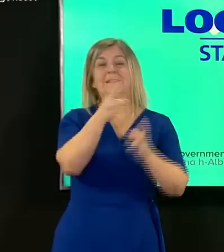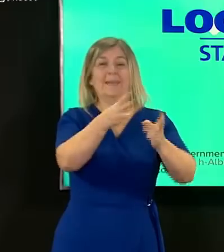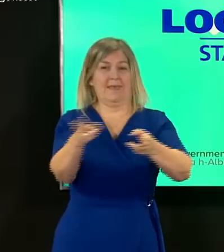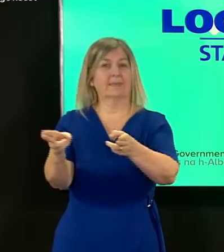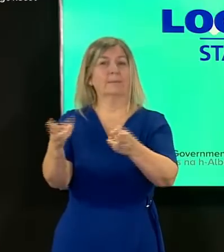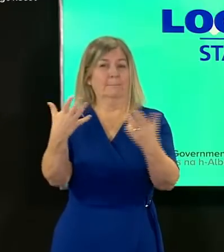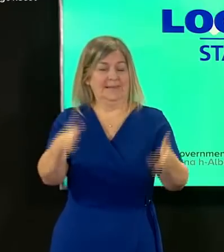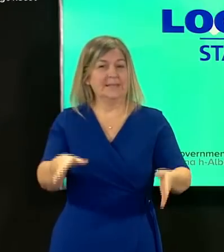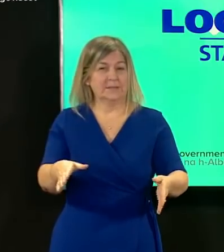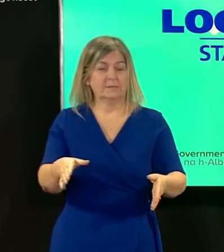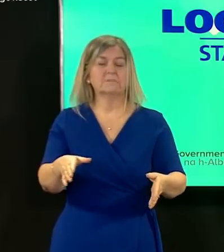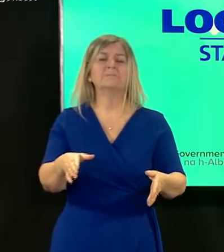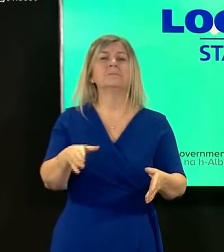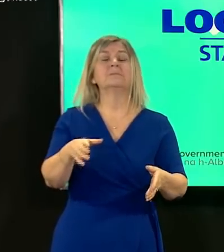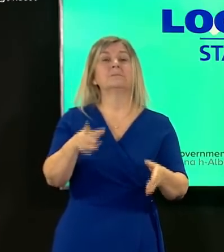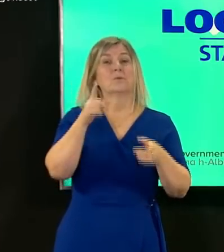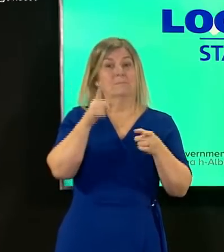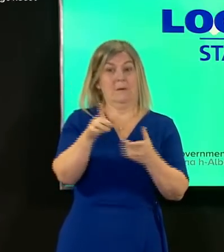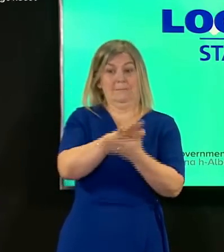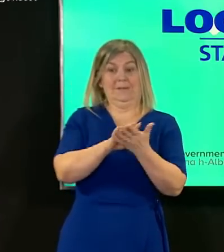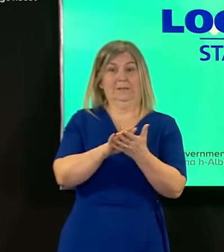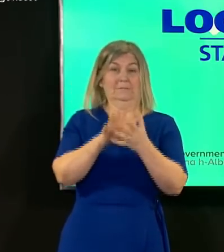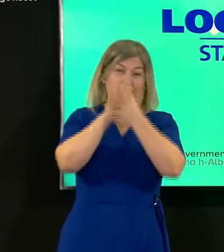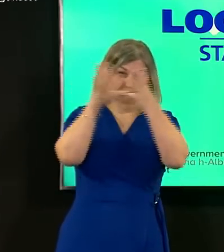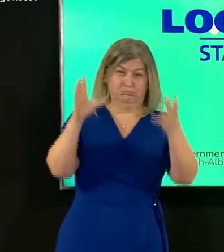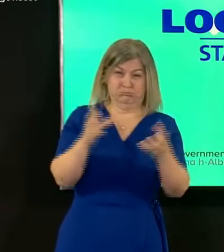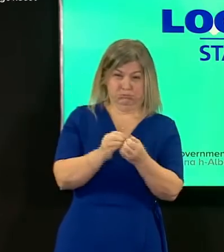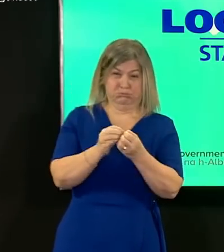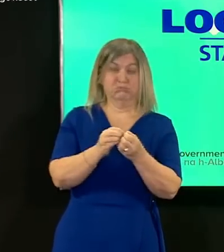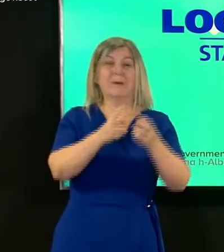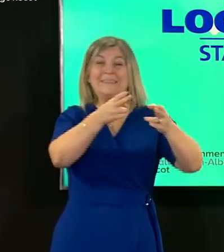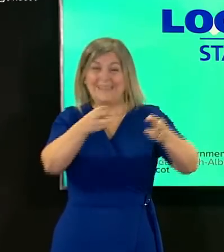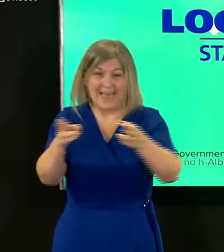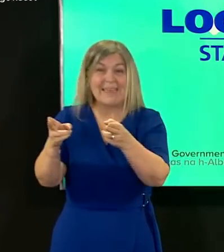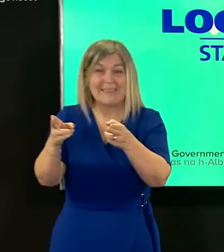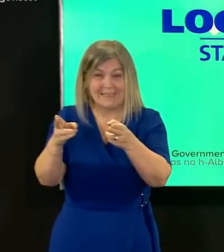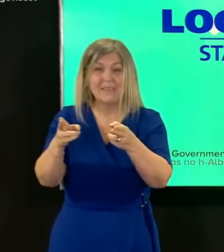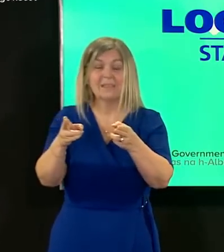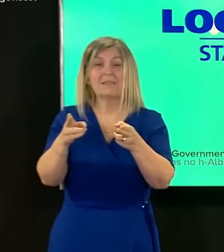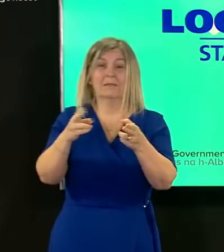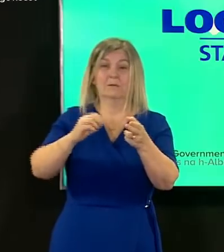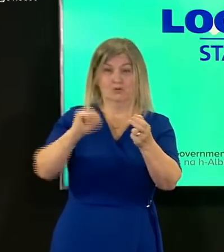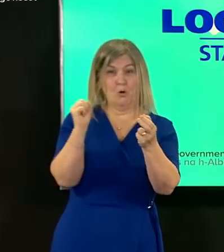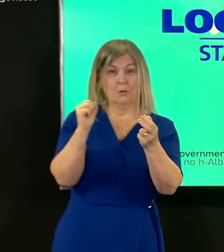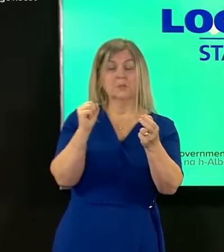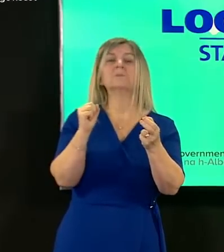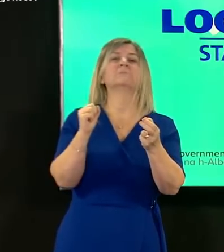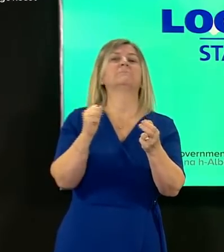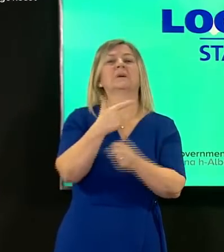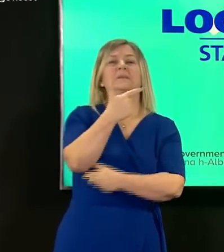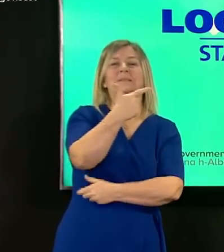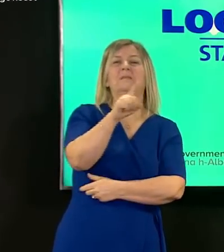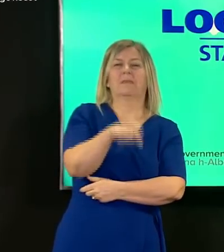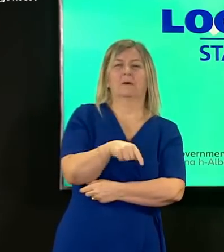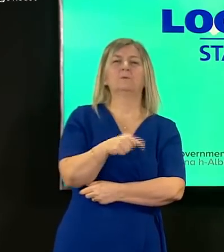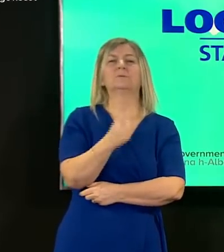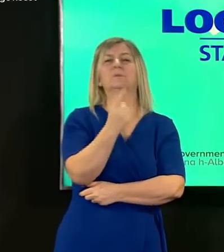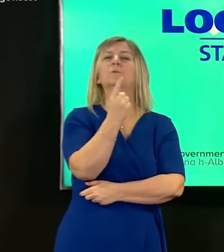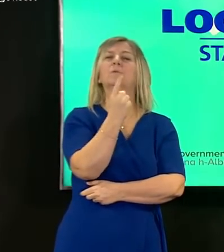the total number of deaths registered under the definition used in our daily figures to 7,131